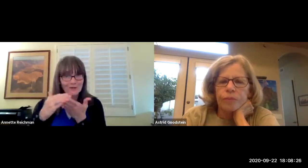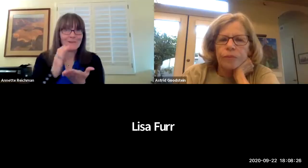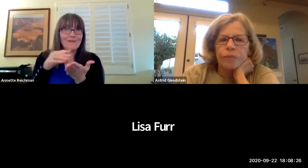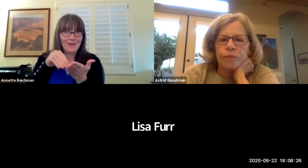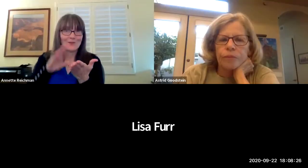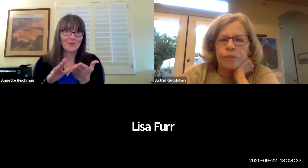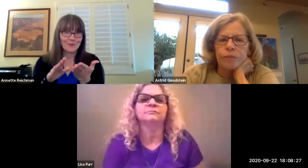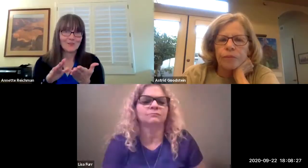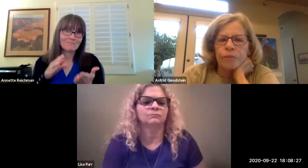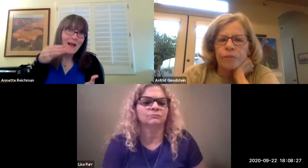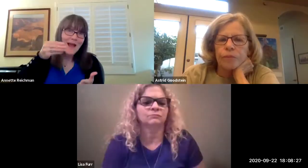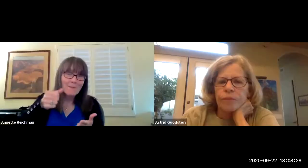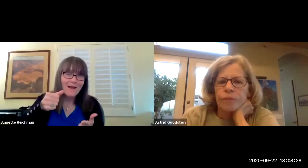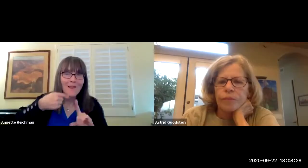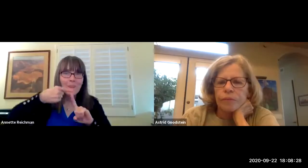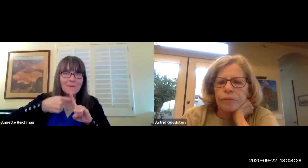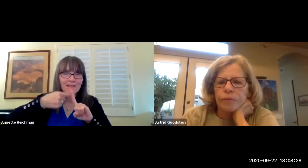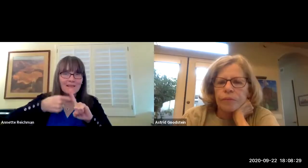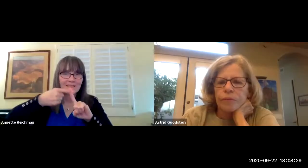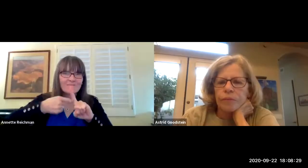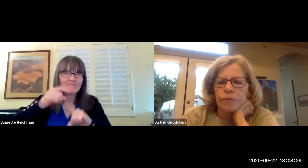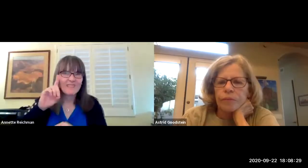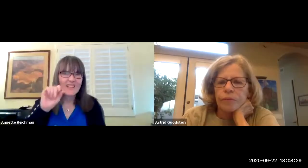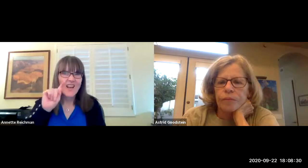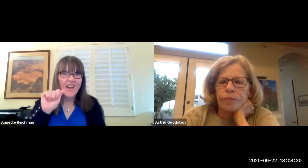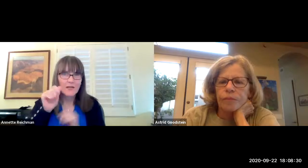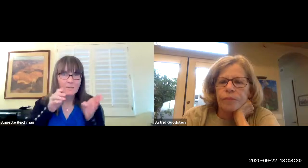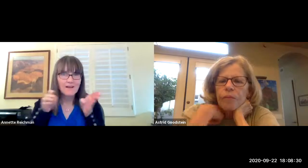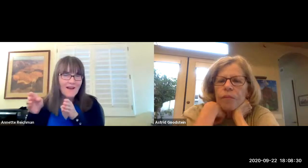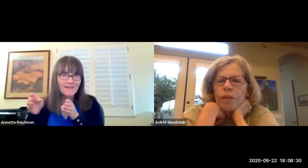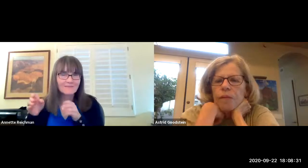as well as some hot spots for these students